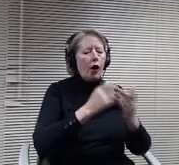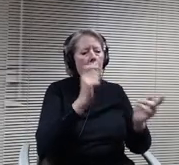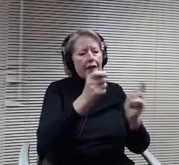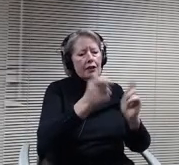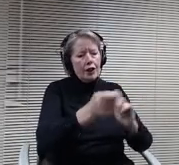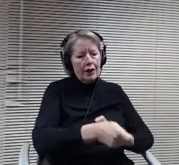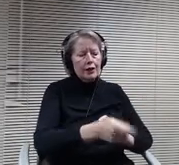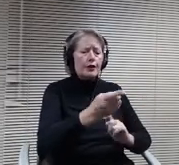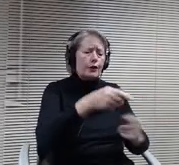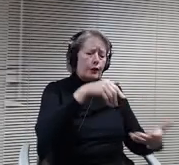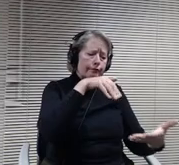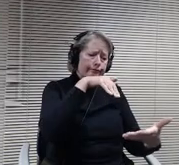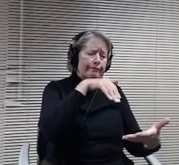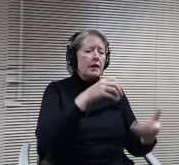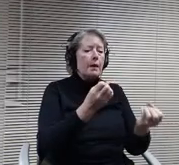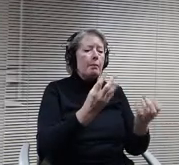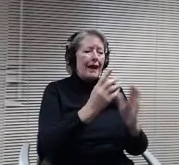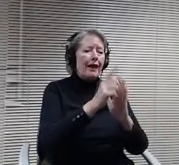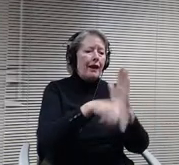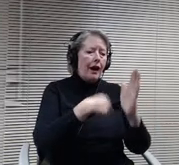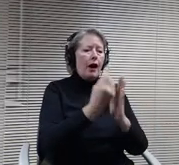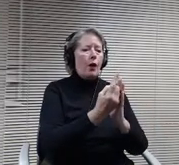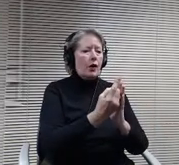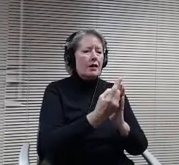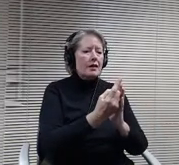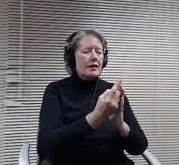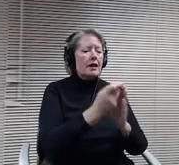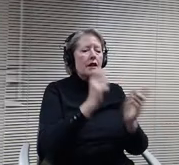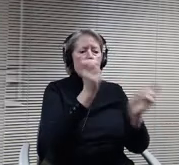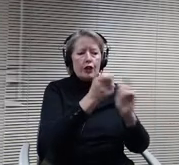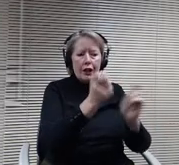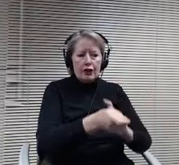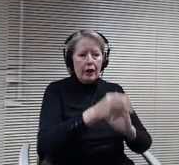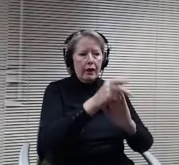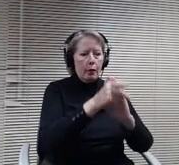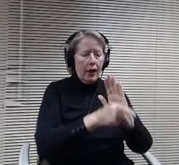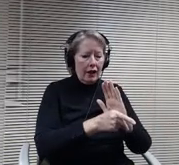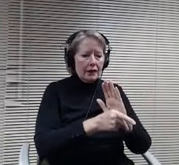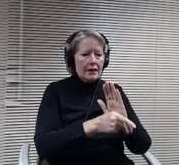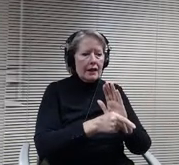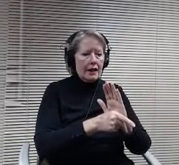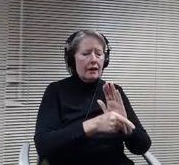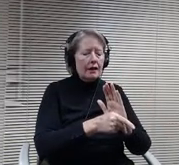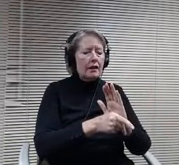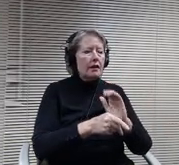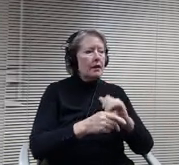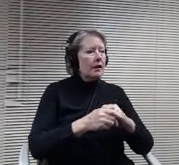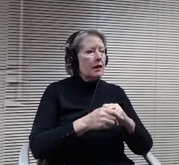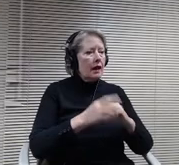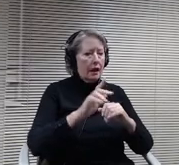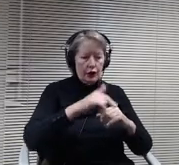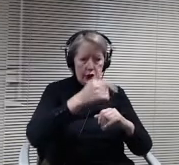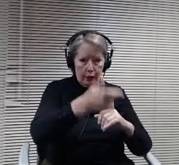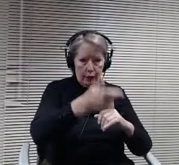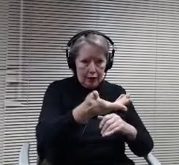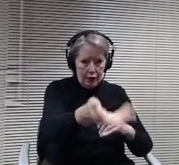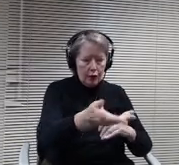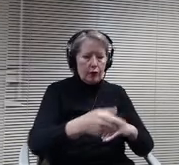and. So I'll turn it back to you to take action, great. Thank you Doctor Peterson, just for the community.